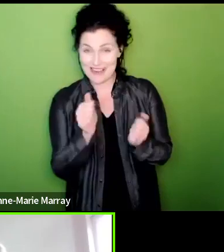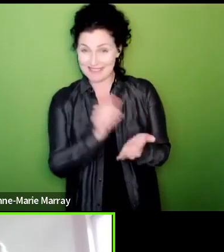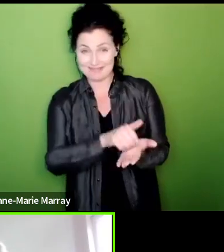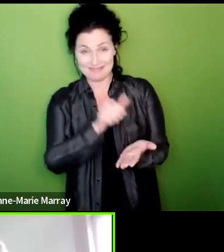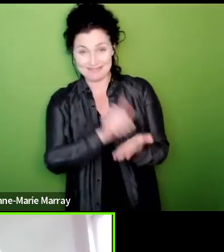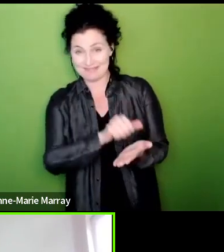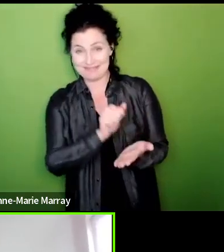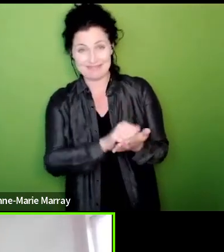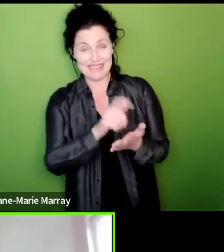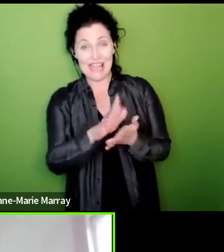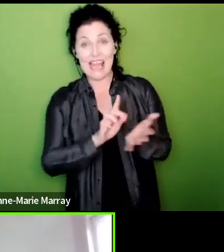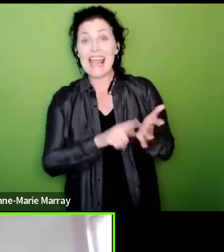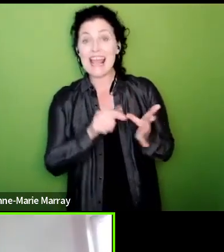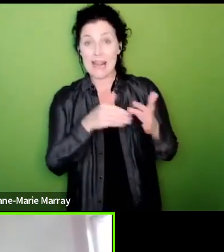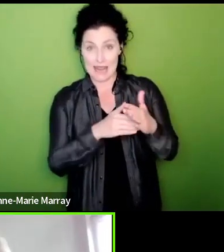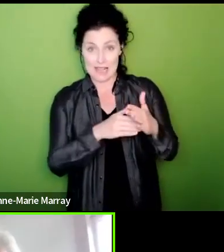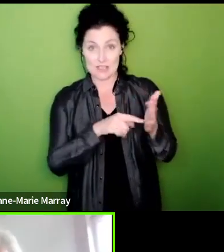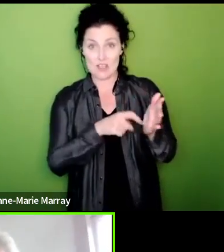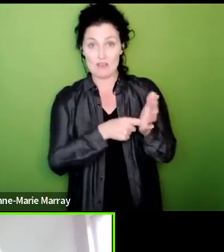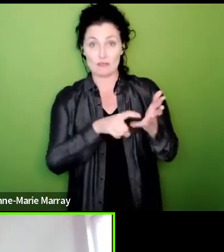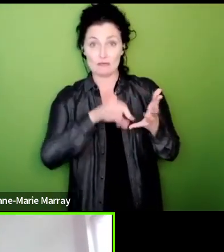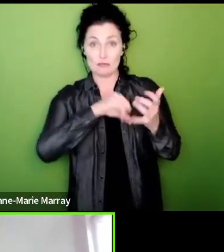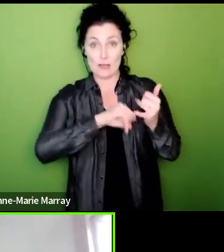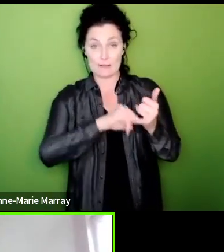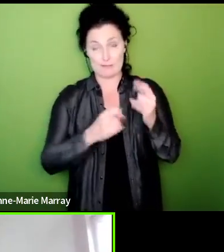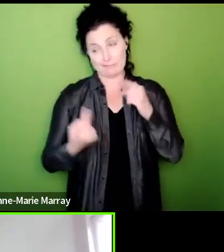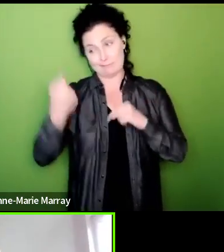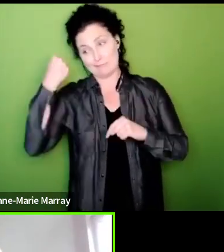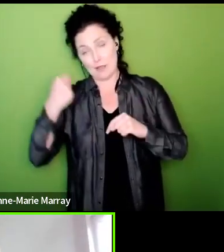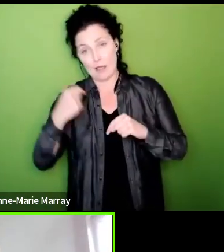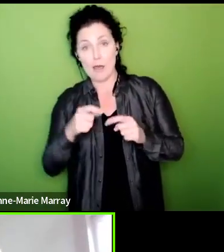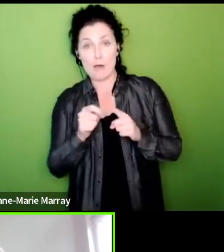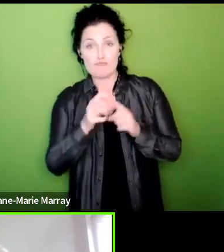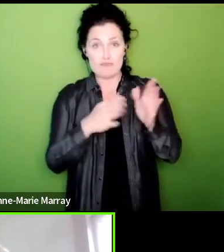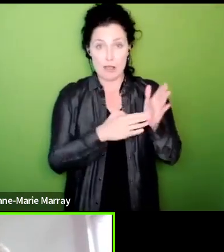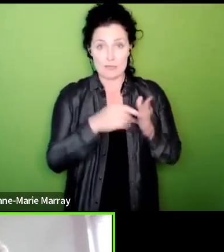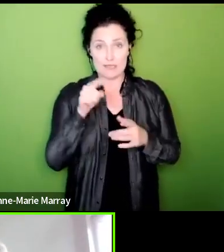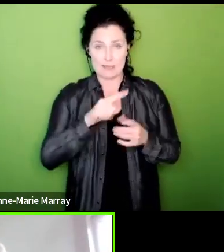Truss was the Prime Minister of this country who inflicted incredible damage on our economy and